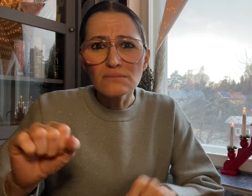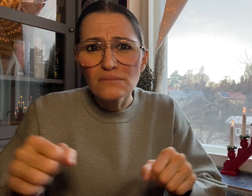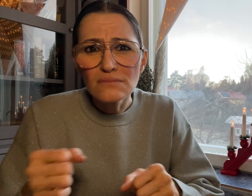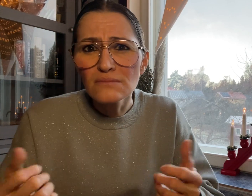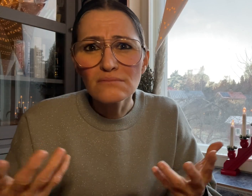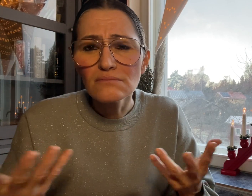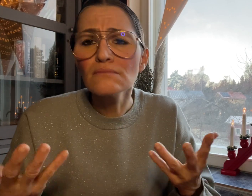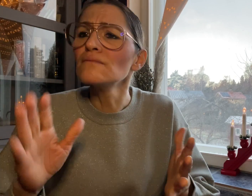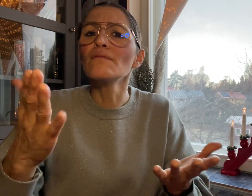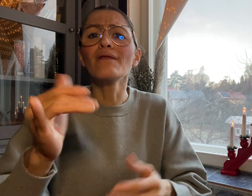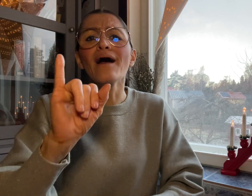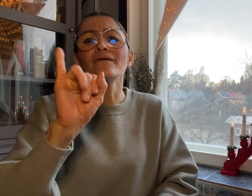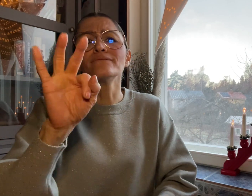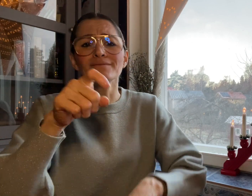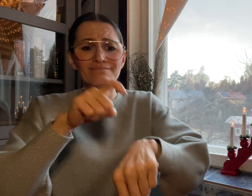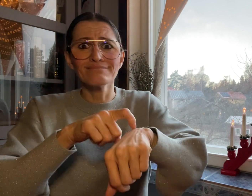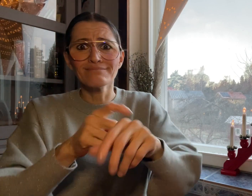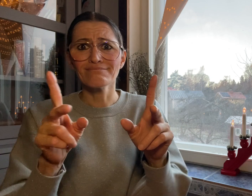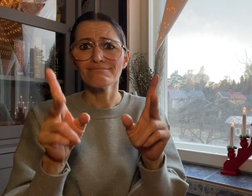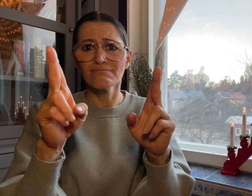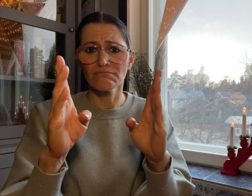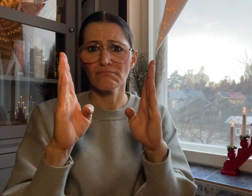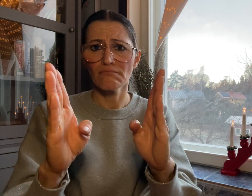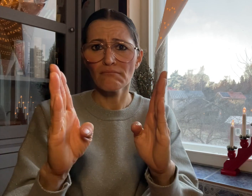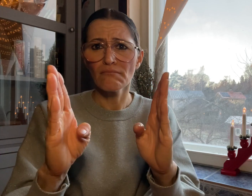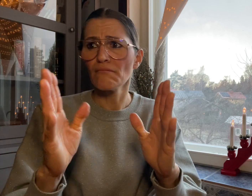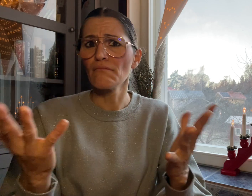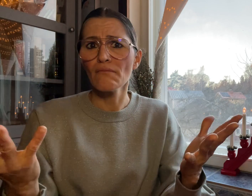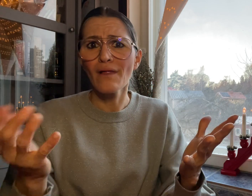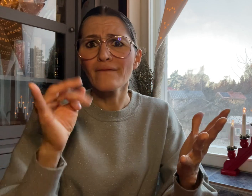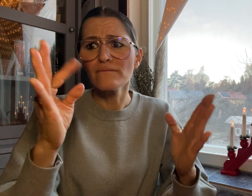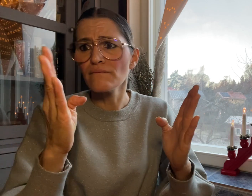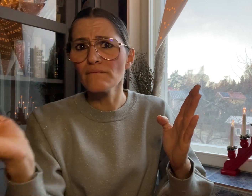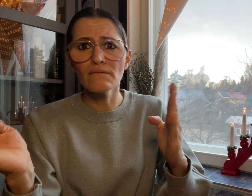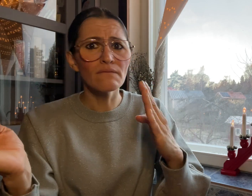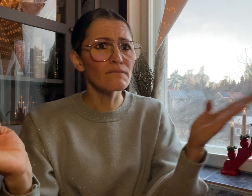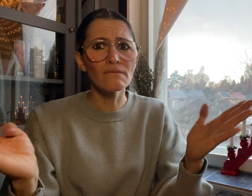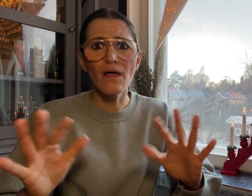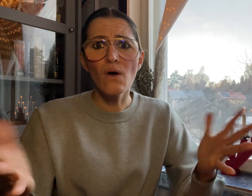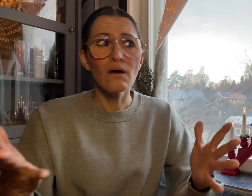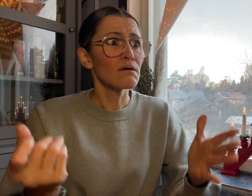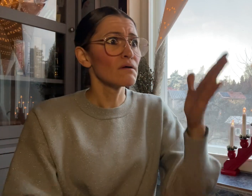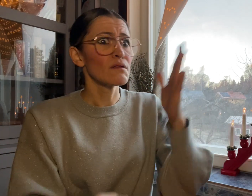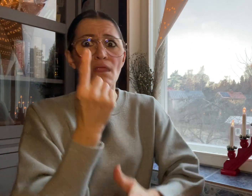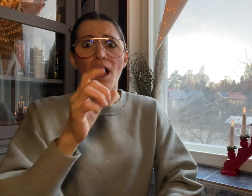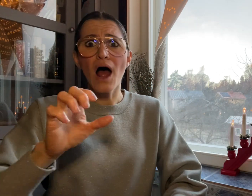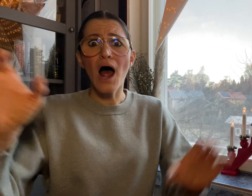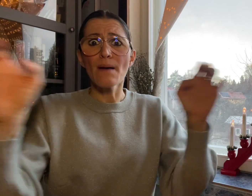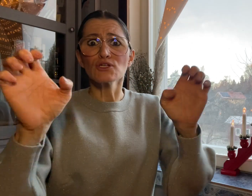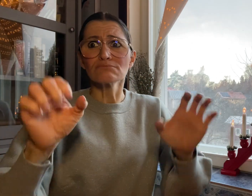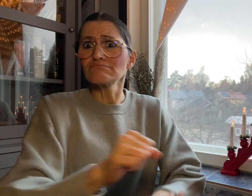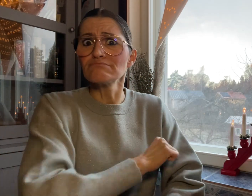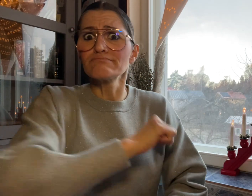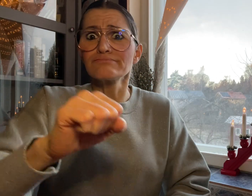If there is an emergency outside of the business hours,